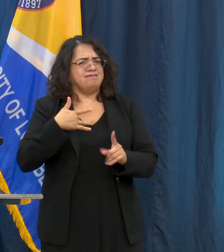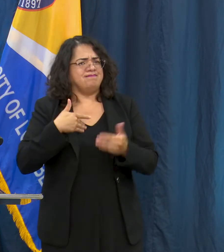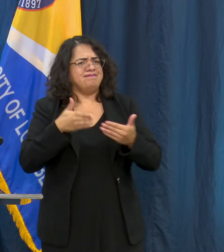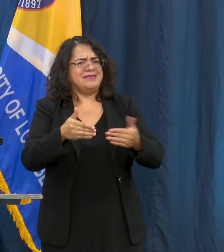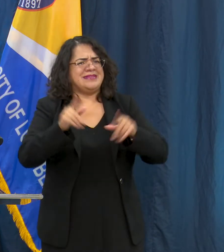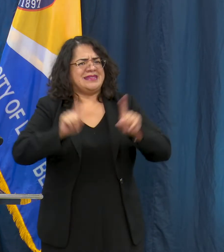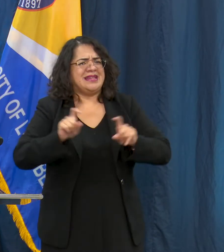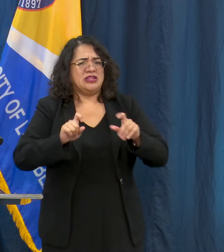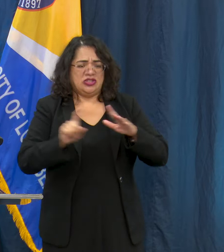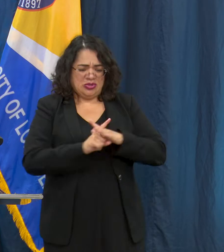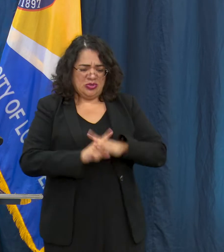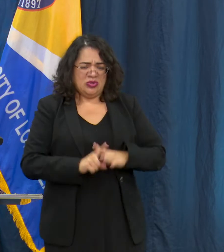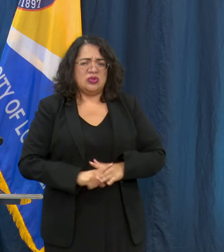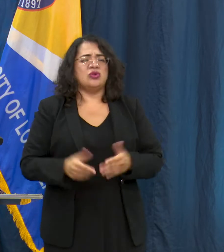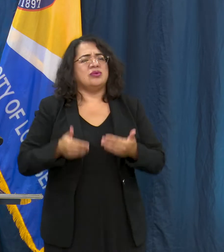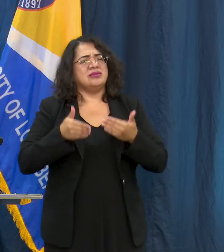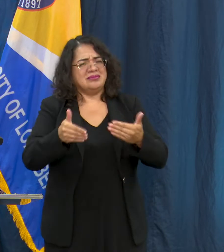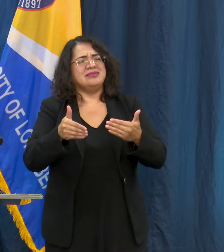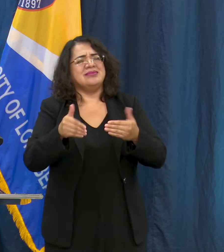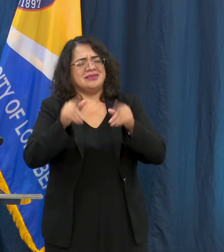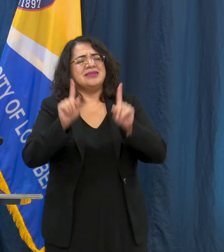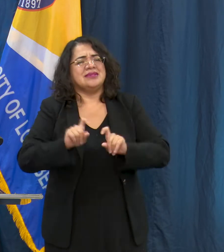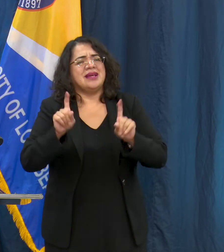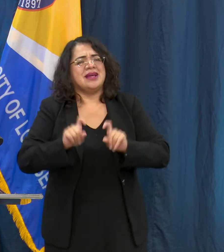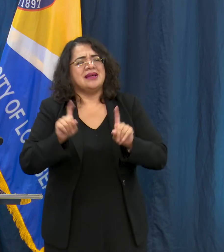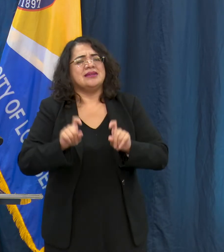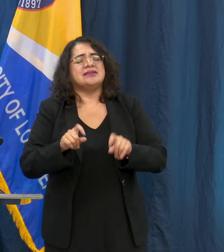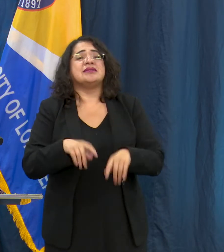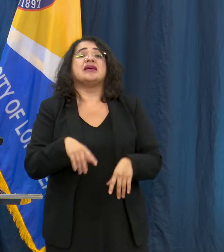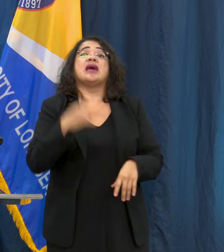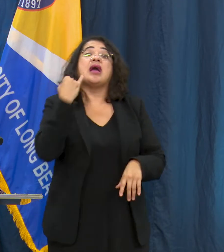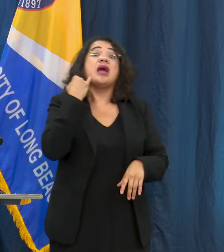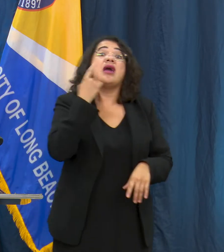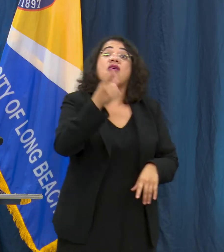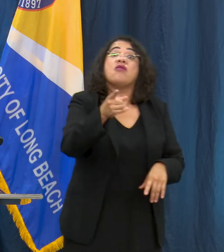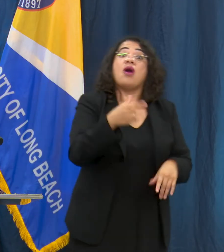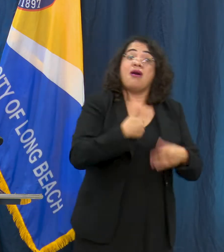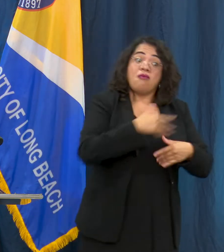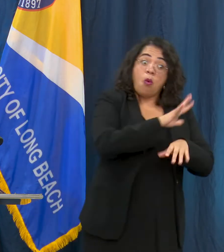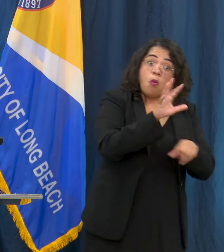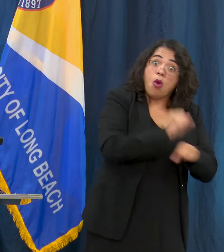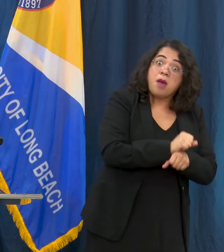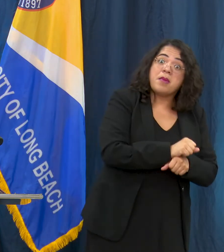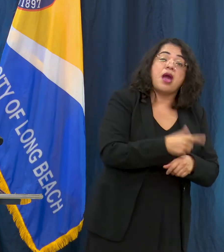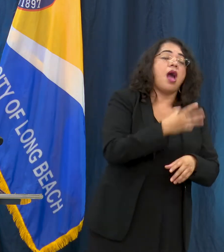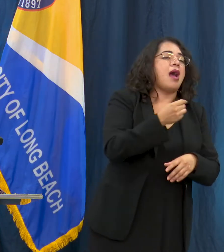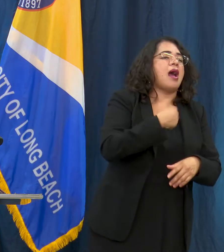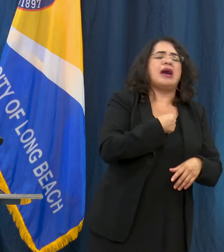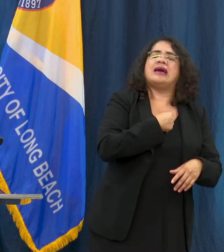It's also really important to let us know if you've made an appointment and you're not going to keep it because then that actually creates opportunity for